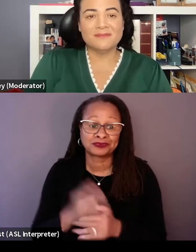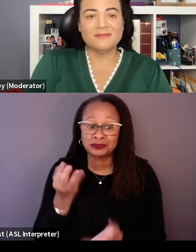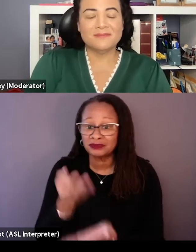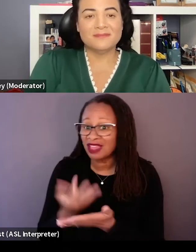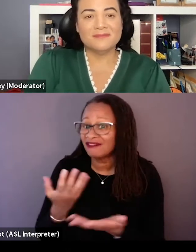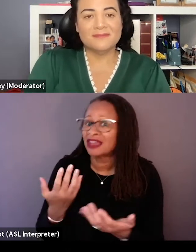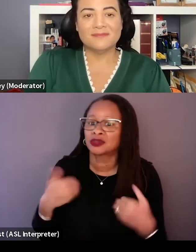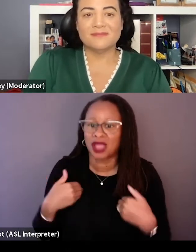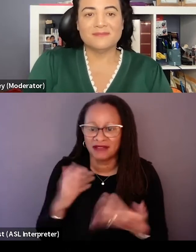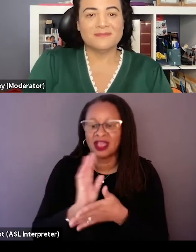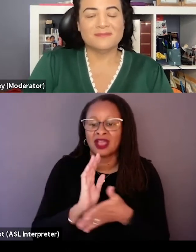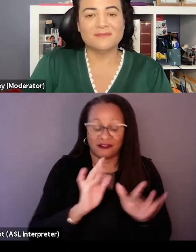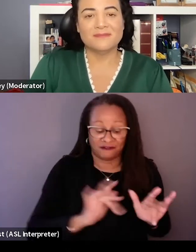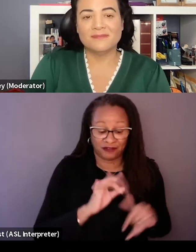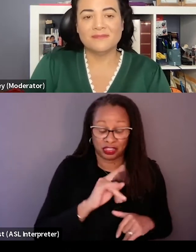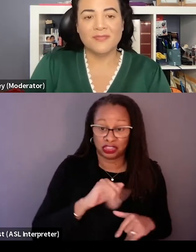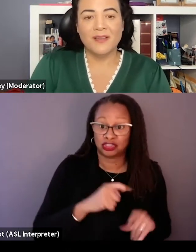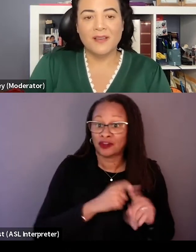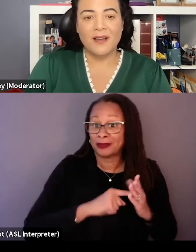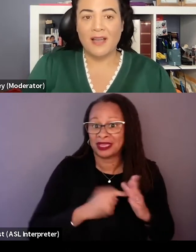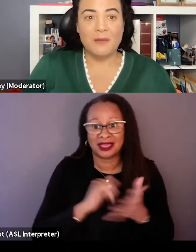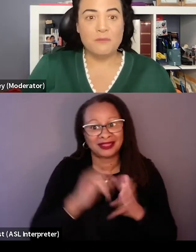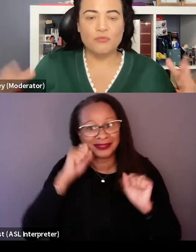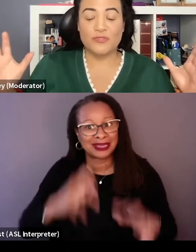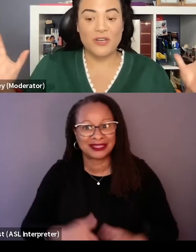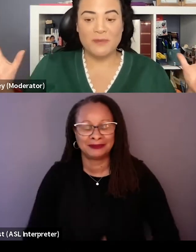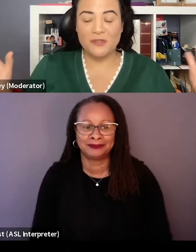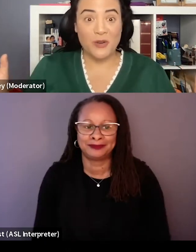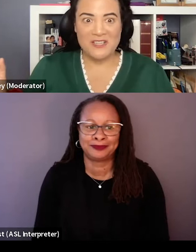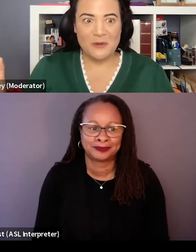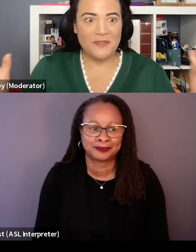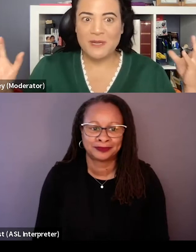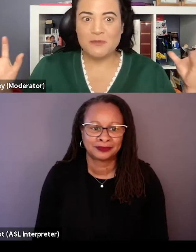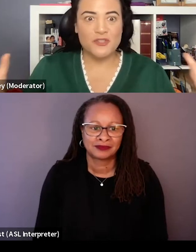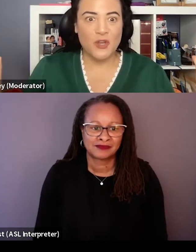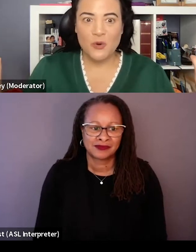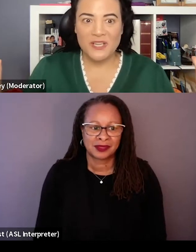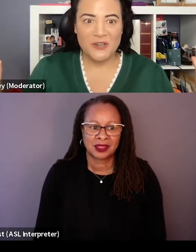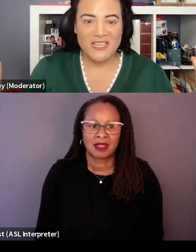from the beginning is so amazing. I'm sorry to be so granular about this, but I'm so curious.